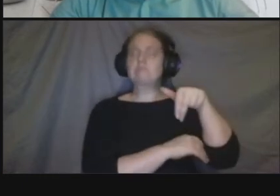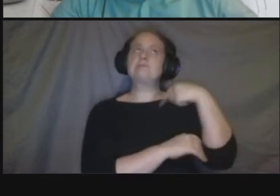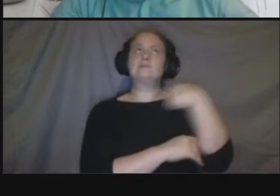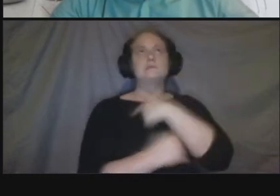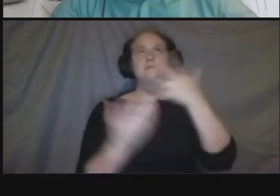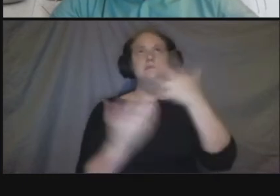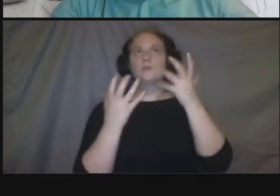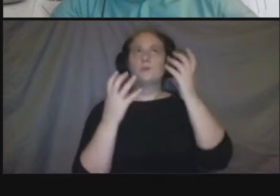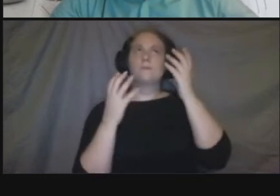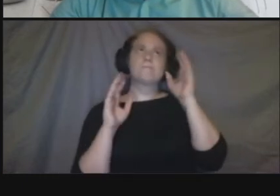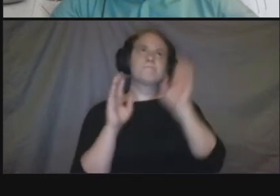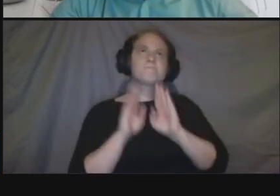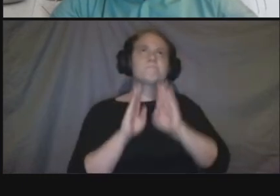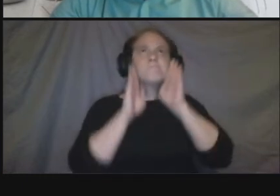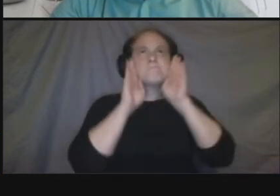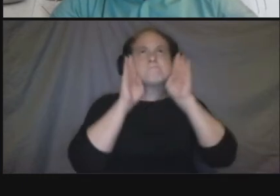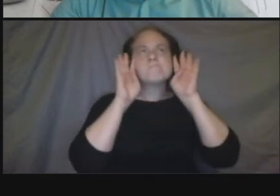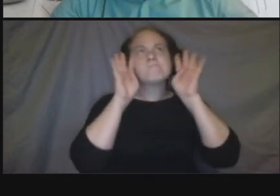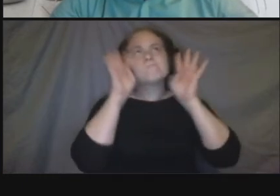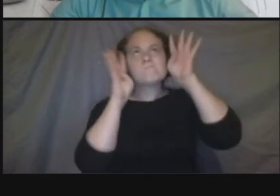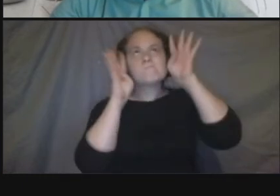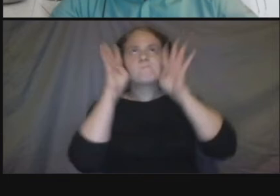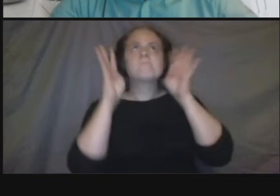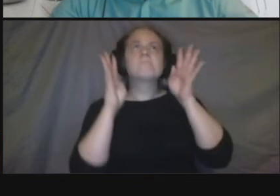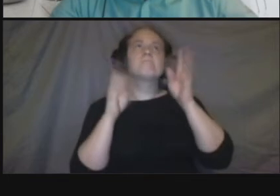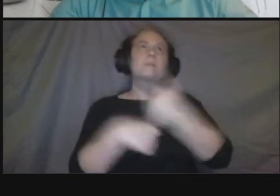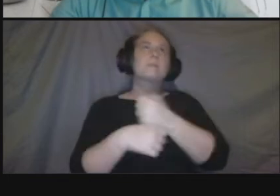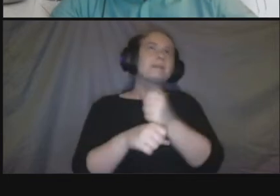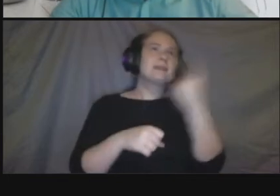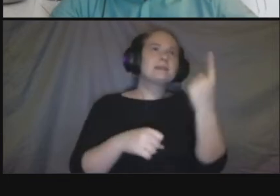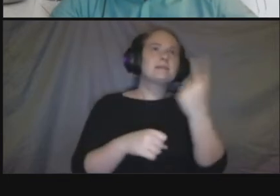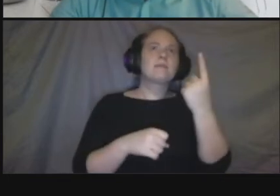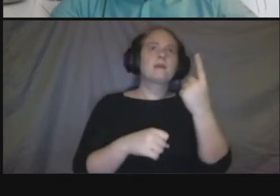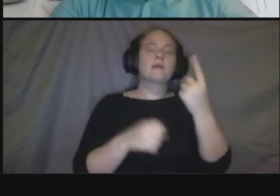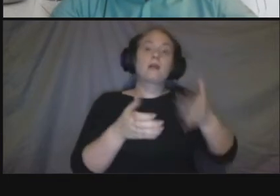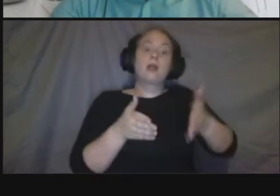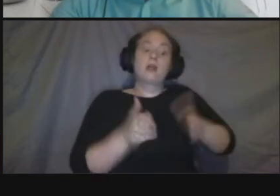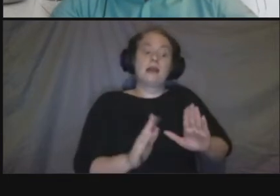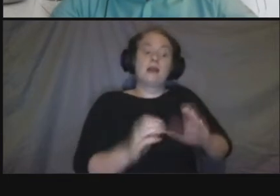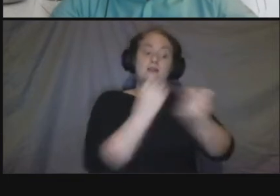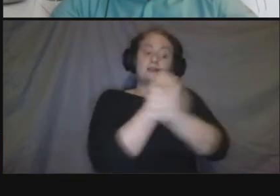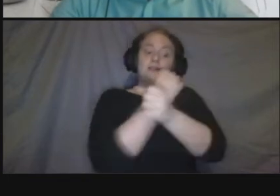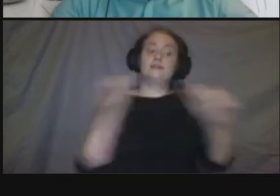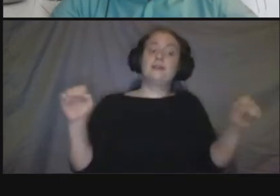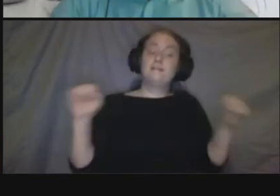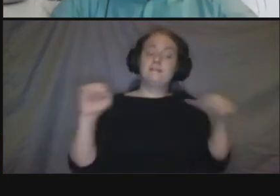provides uh safe pedestrian access and enough space for pedestrians and pedestrians and you